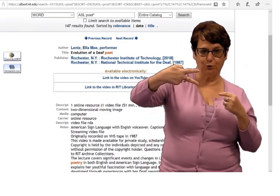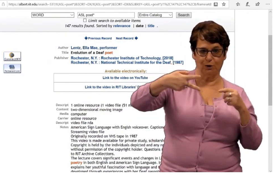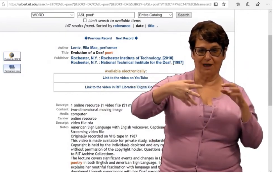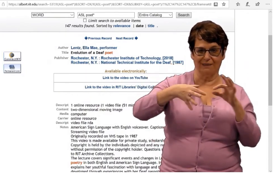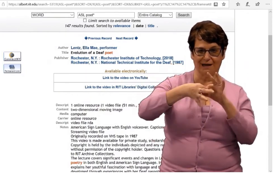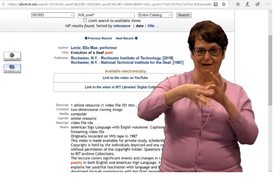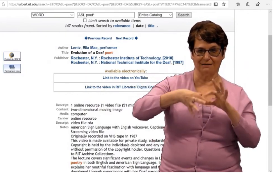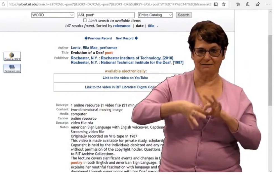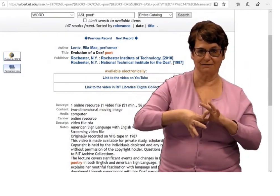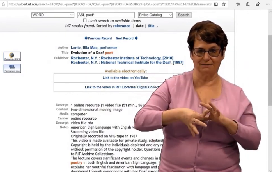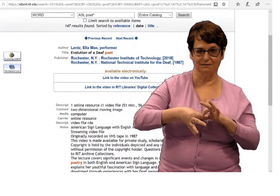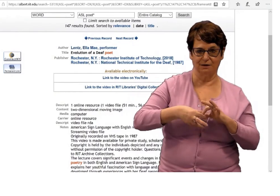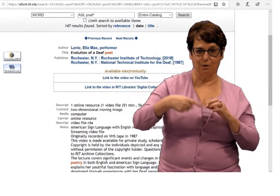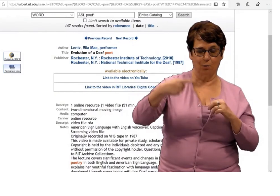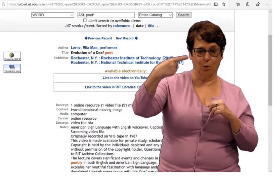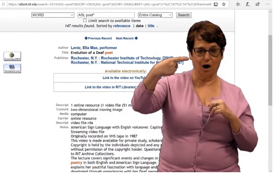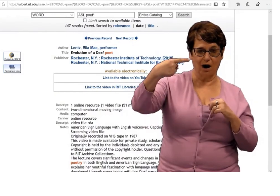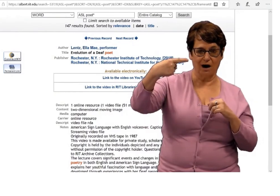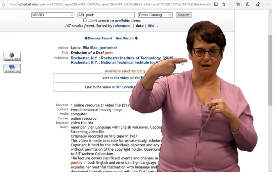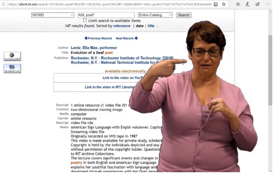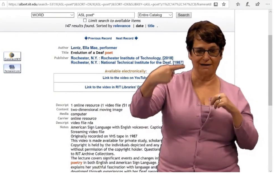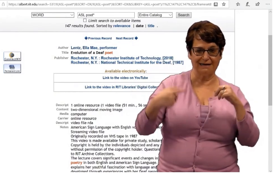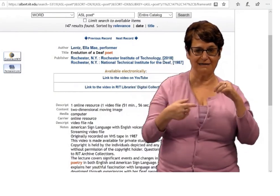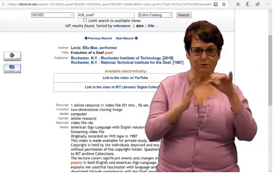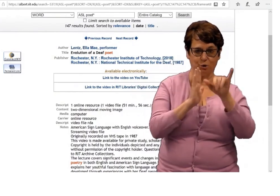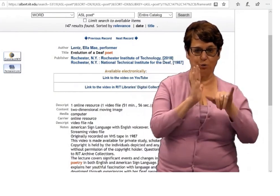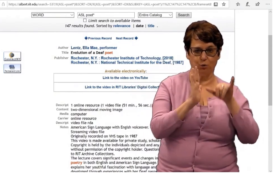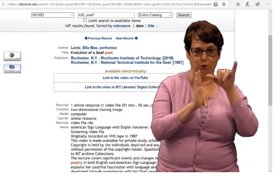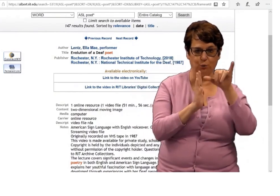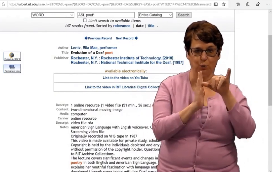You'll notice there are two links.